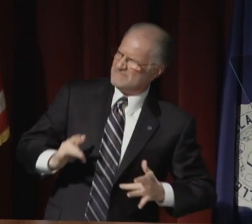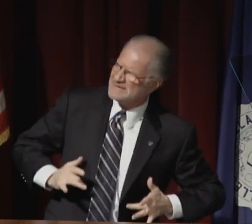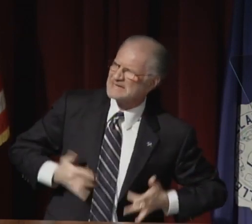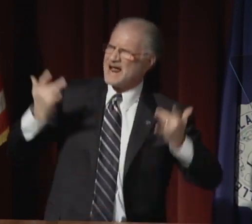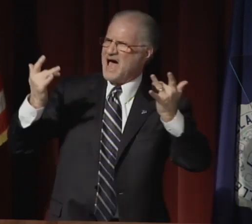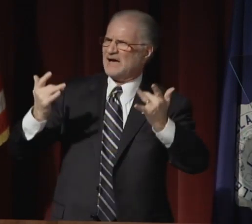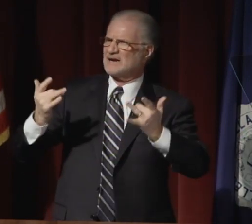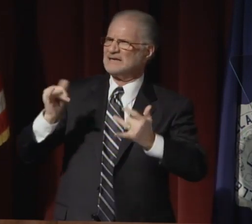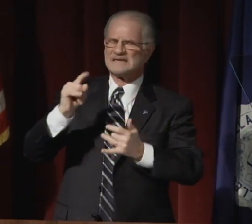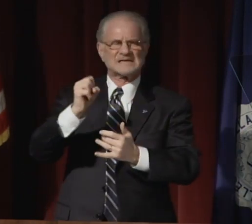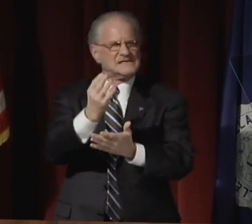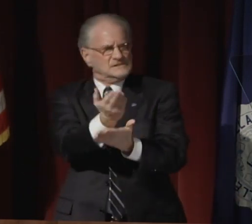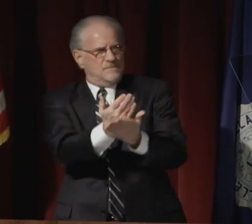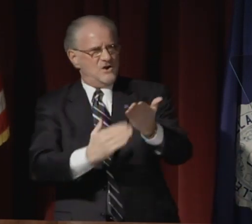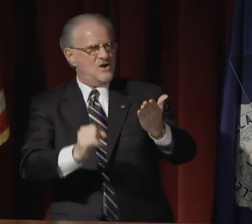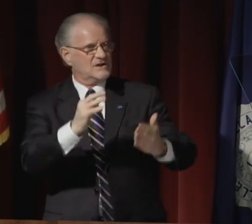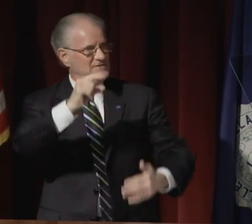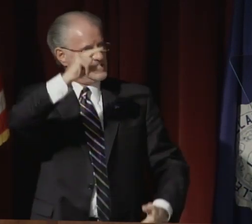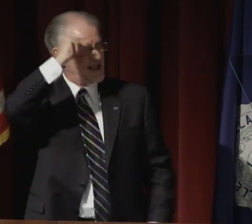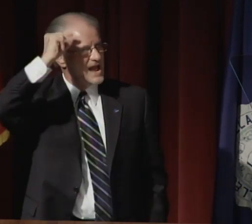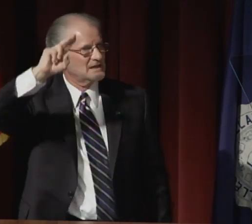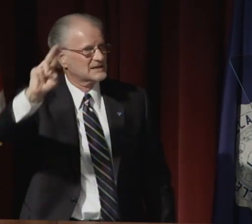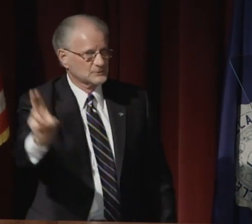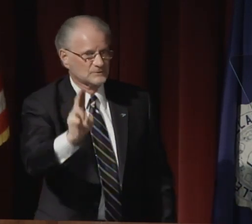nationally and internationally.